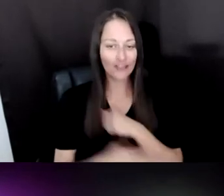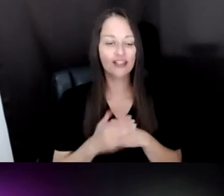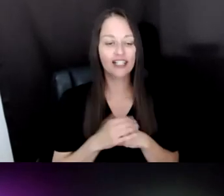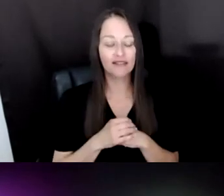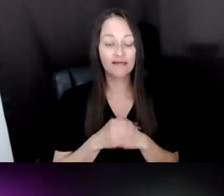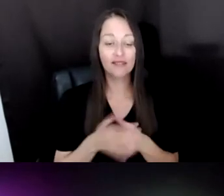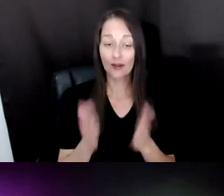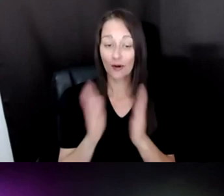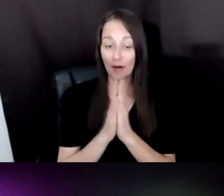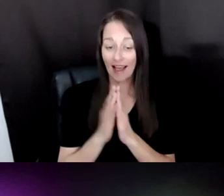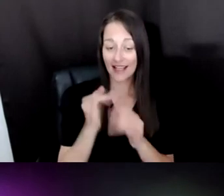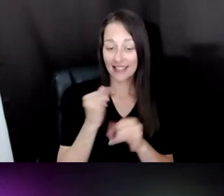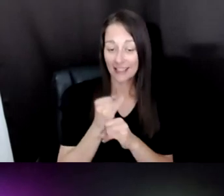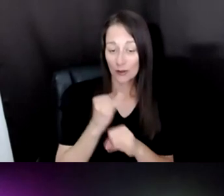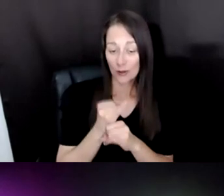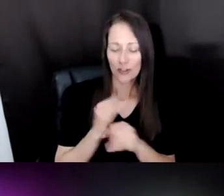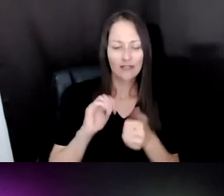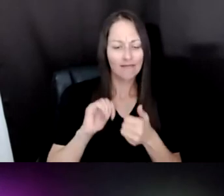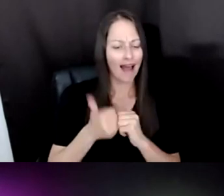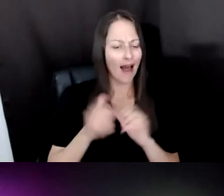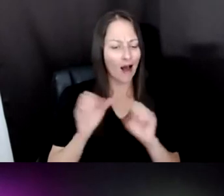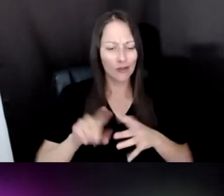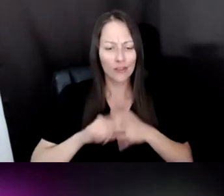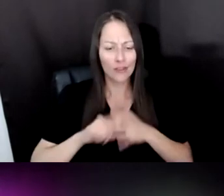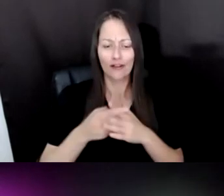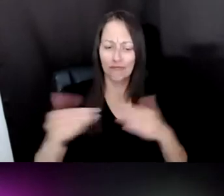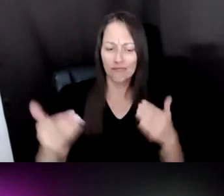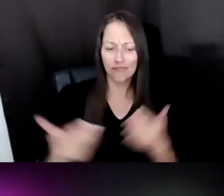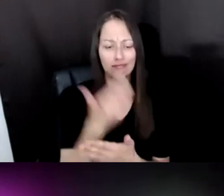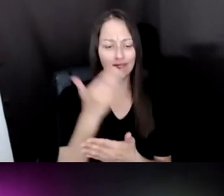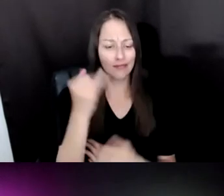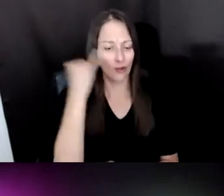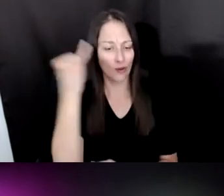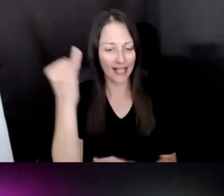SUCH LIKE A GROUNDBREAKING IDEA IN THE FORM OF PUBLIC ART? BY THE WAY, I THINK PUBLIC ART IS